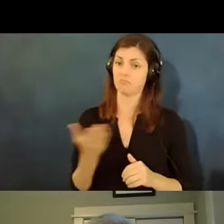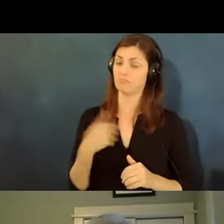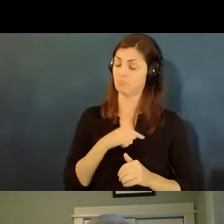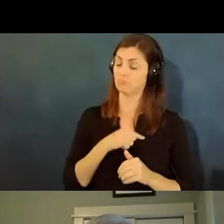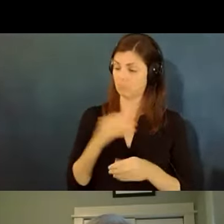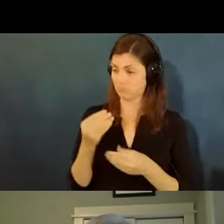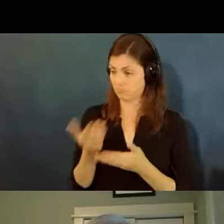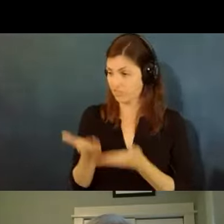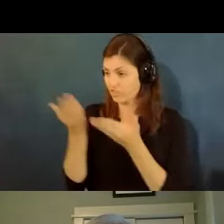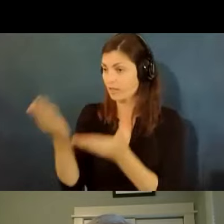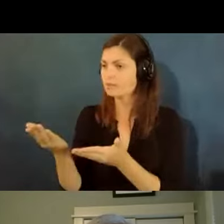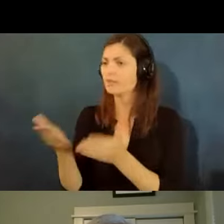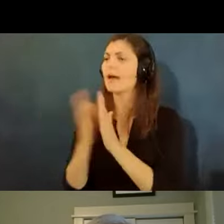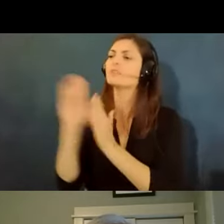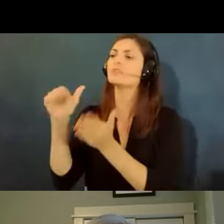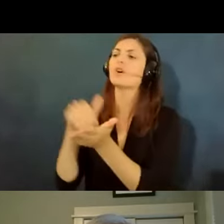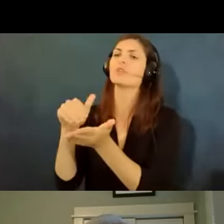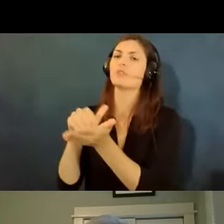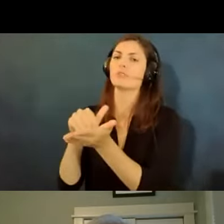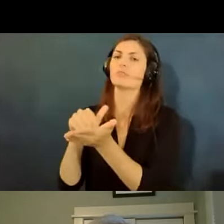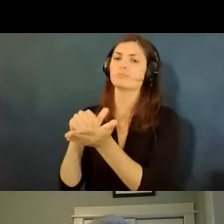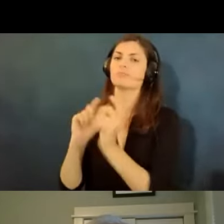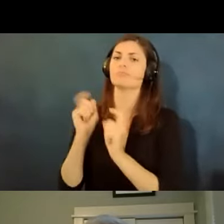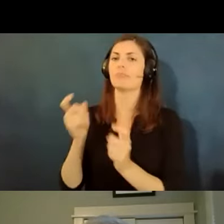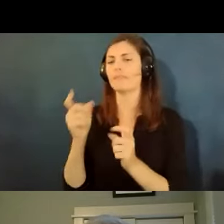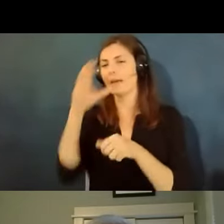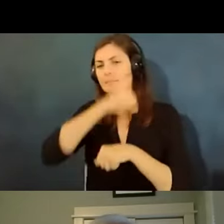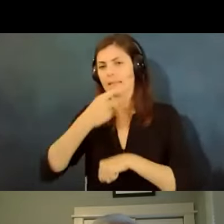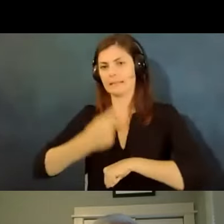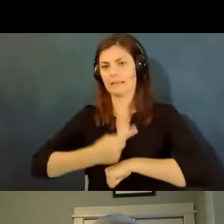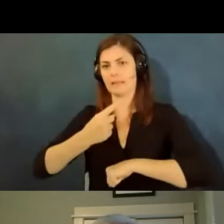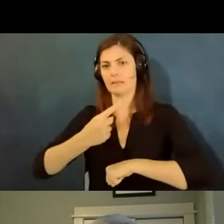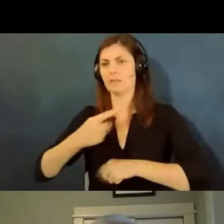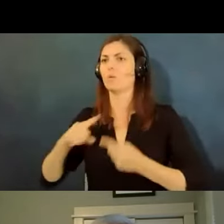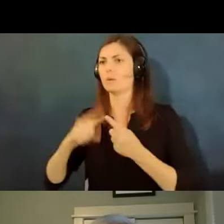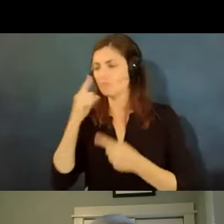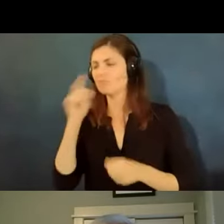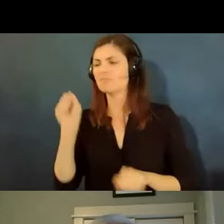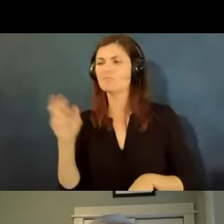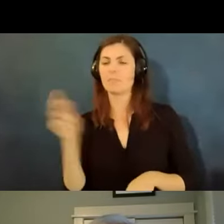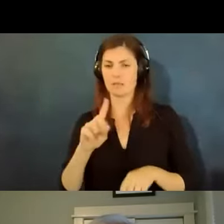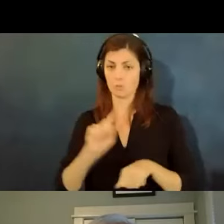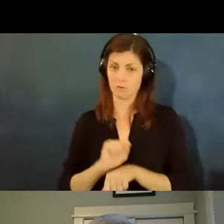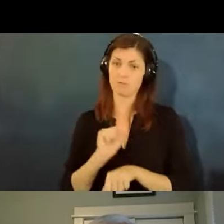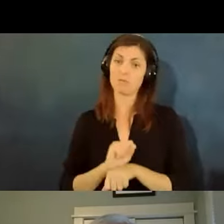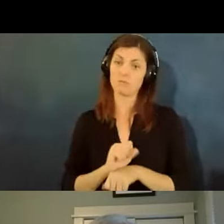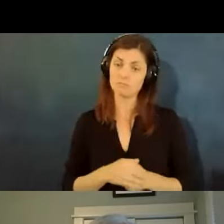medical caregiver to give an estimated date when they can come back um so so the employer knows